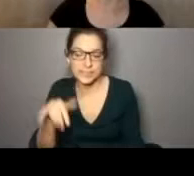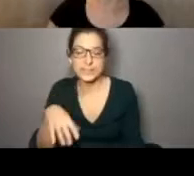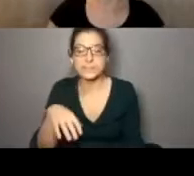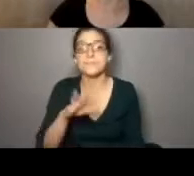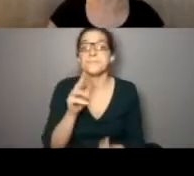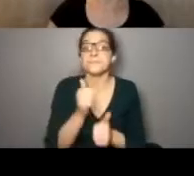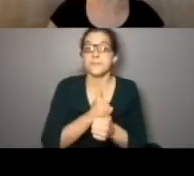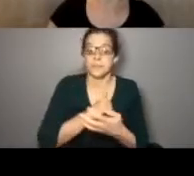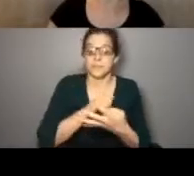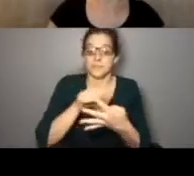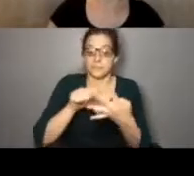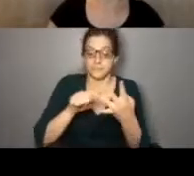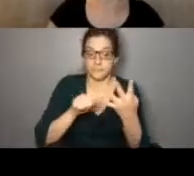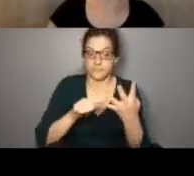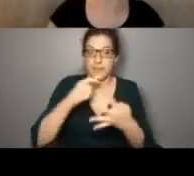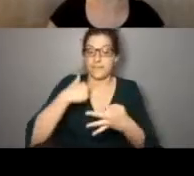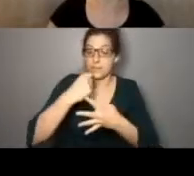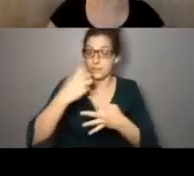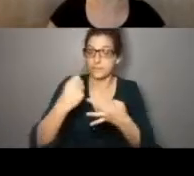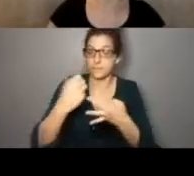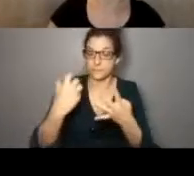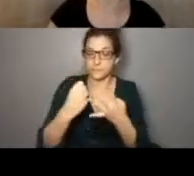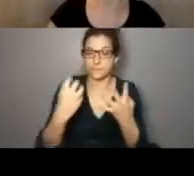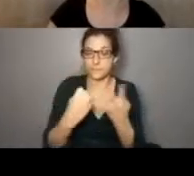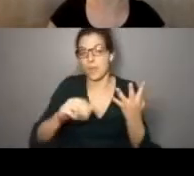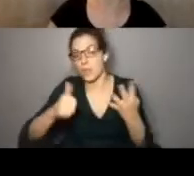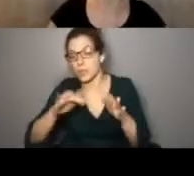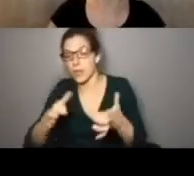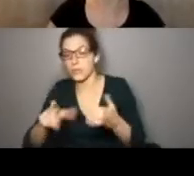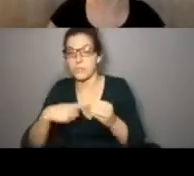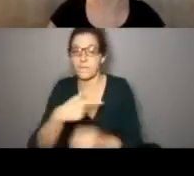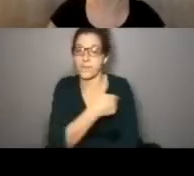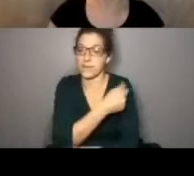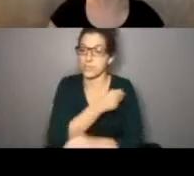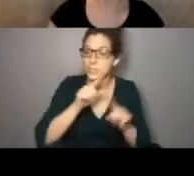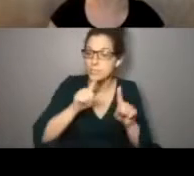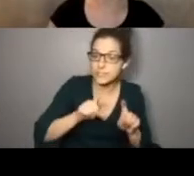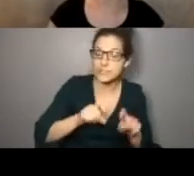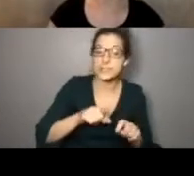is a note on equity. Within each of these categories are sort of subcategories about, like,